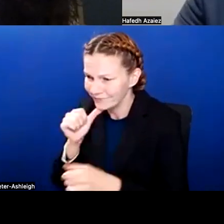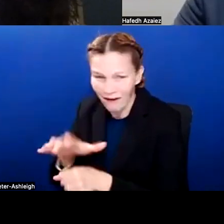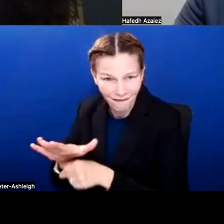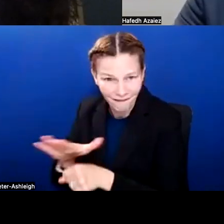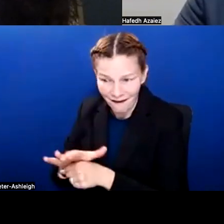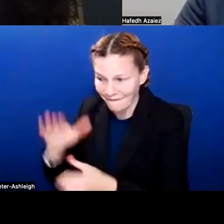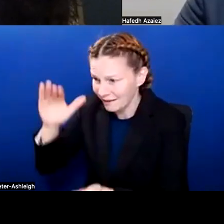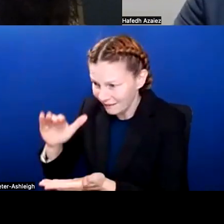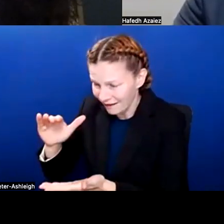by that particular district.